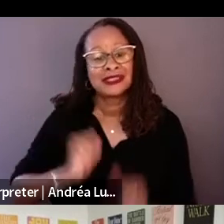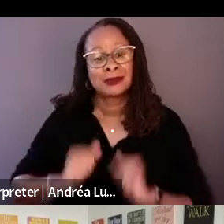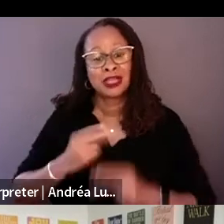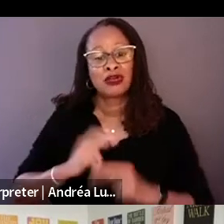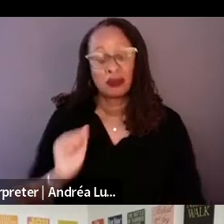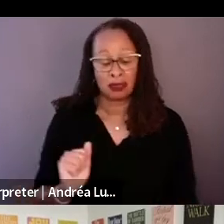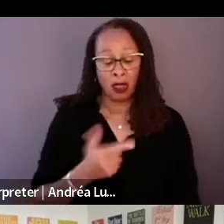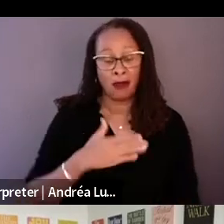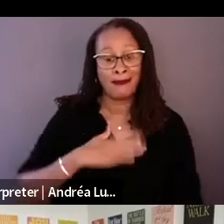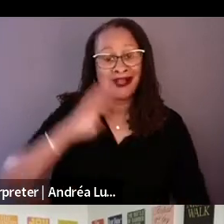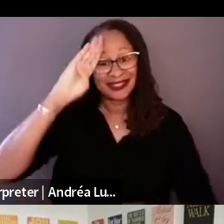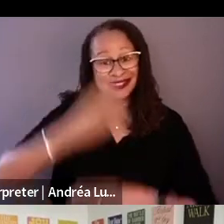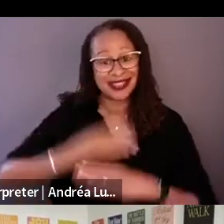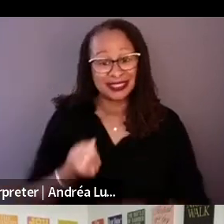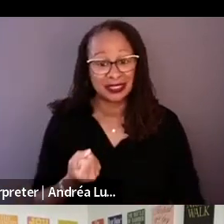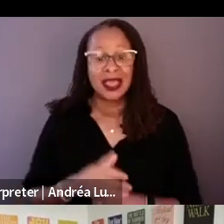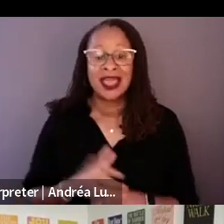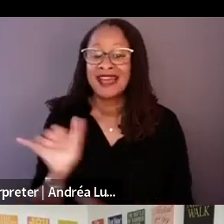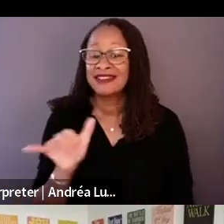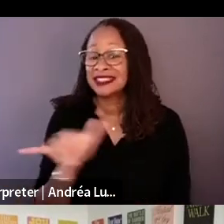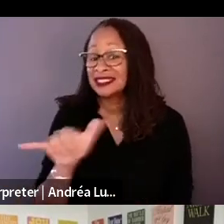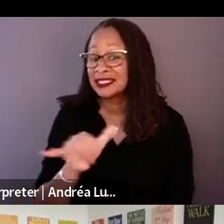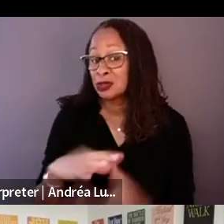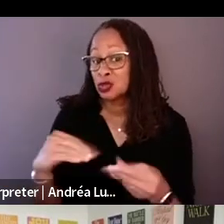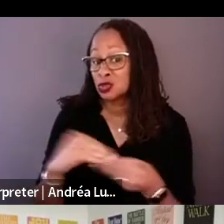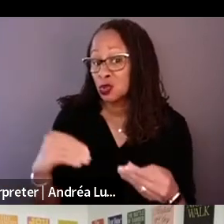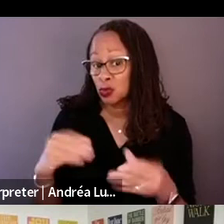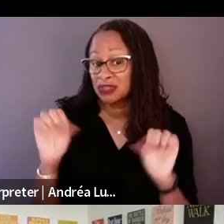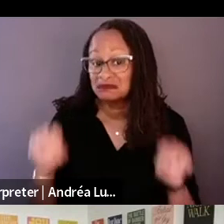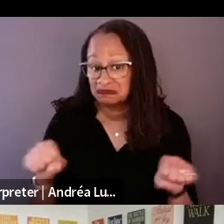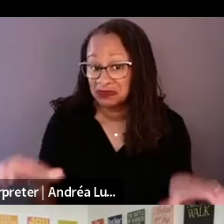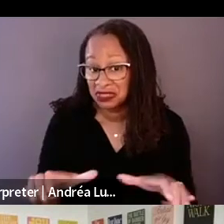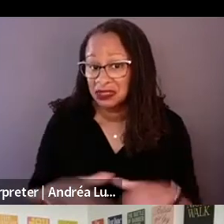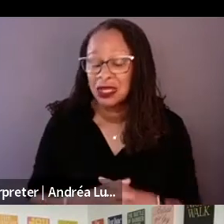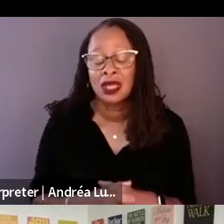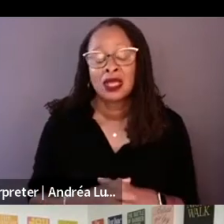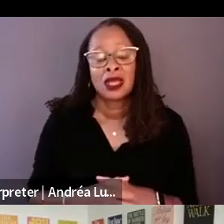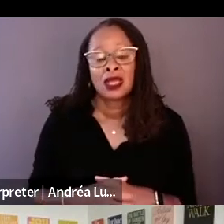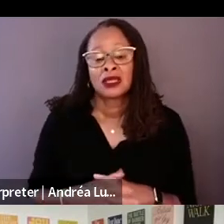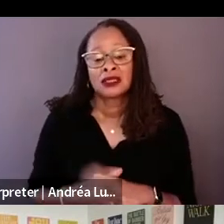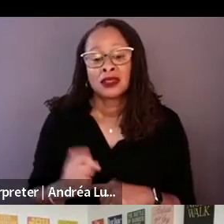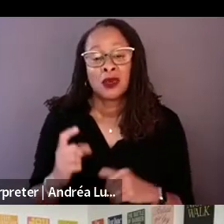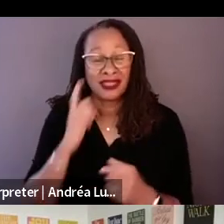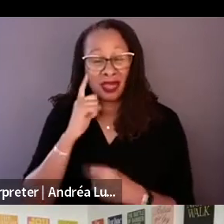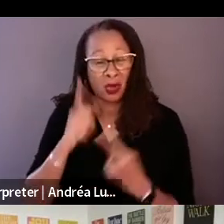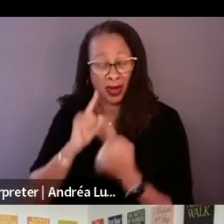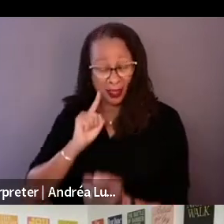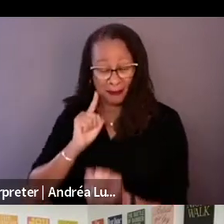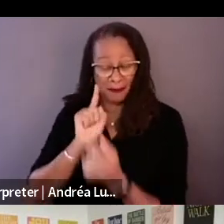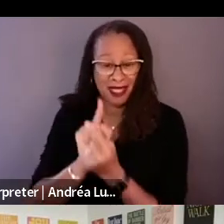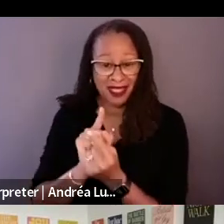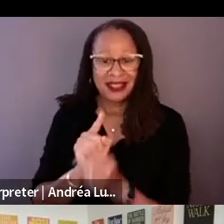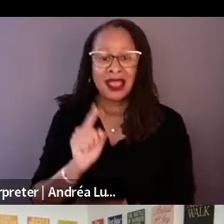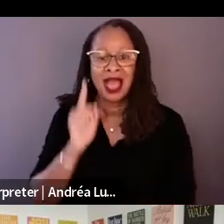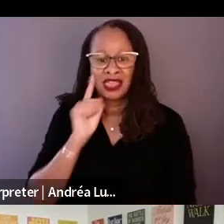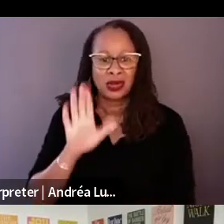I thought when I met Richard, yes, he was going to be self-reflexive and tell me about the facts of